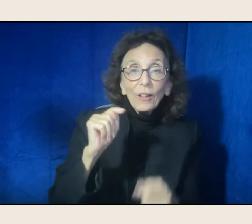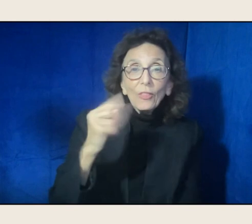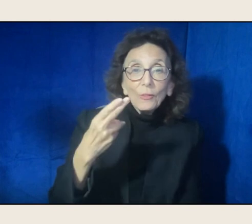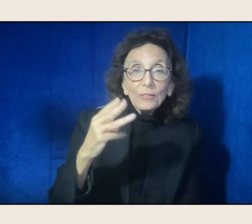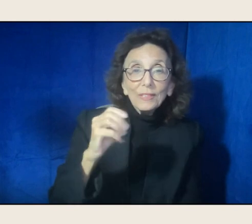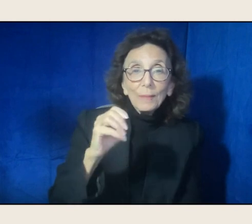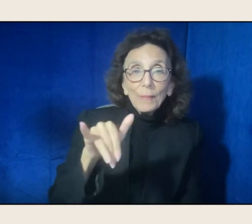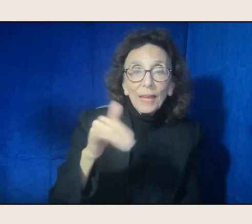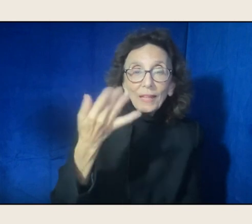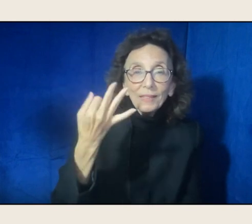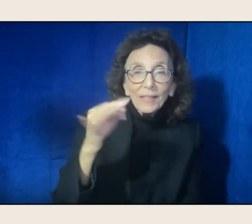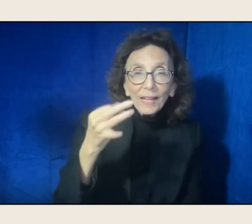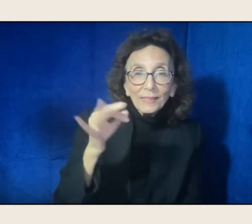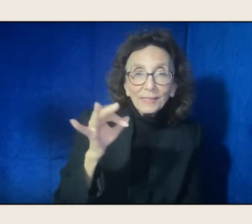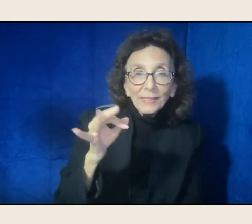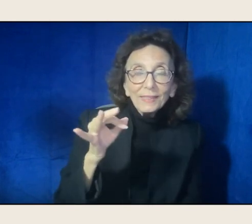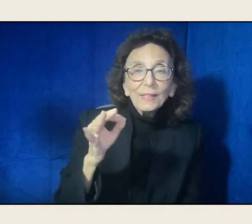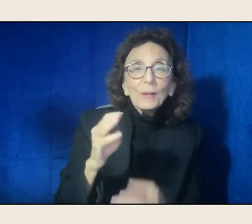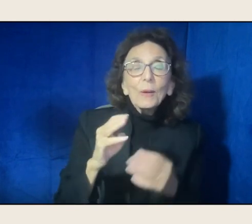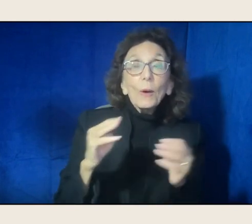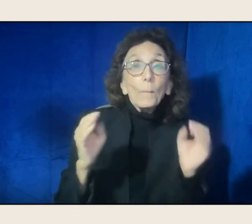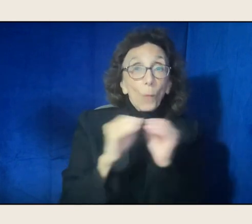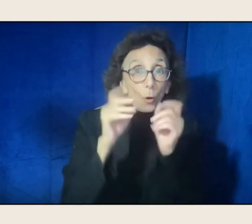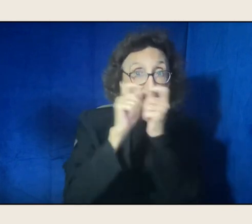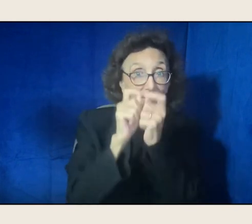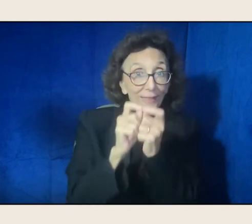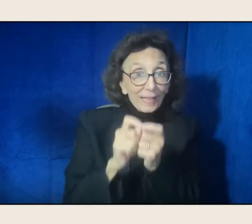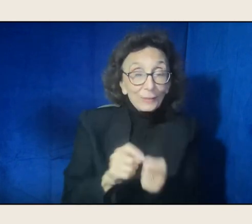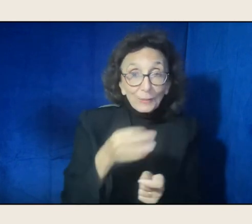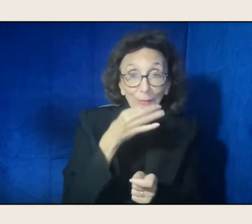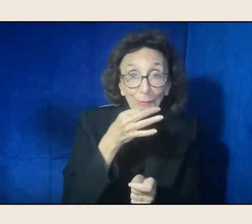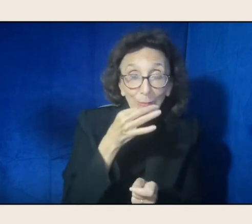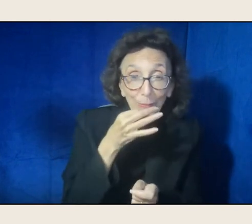with more details to be announced soon. So please stay connected.